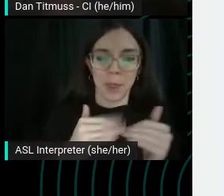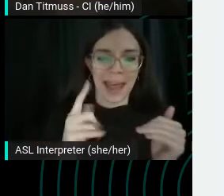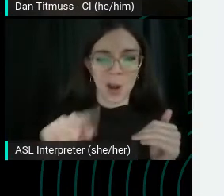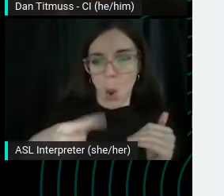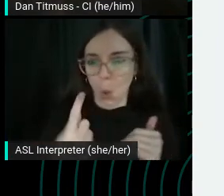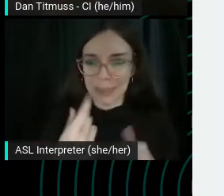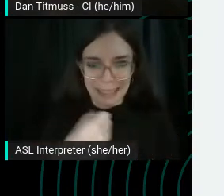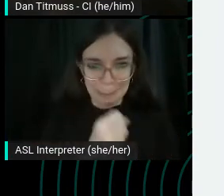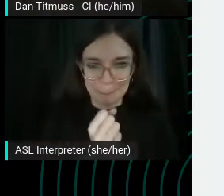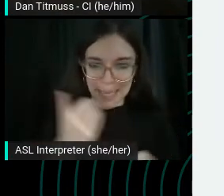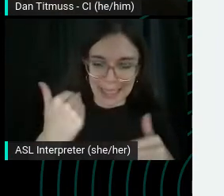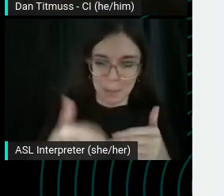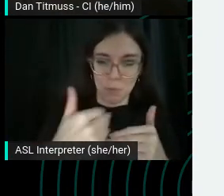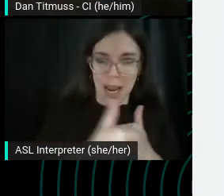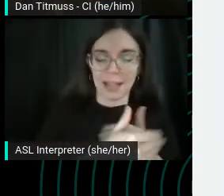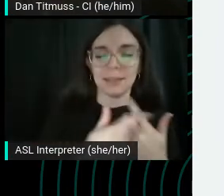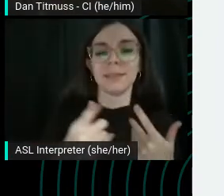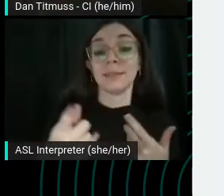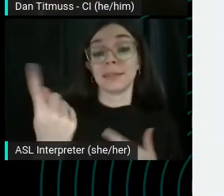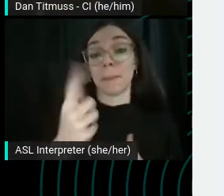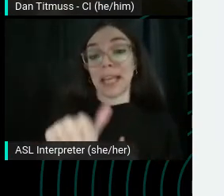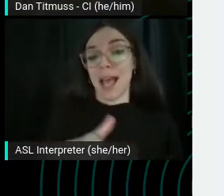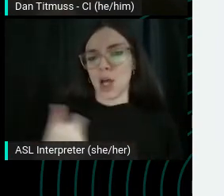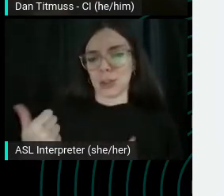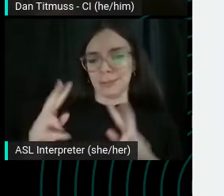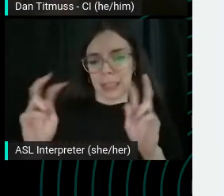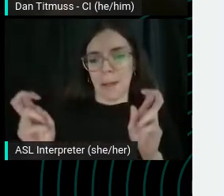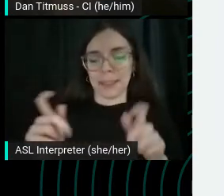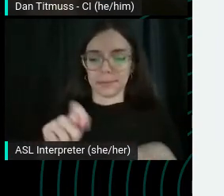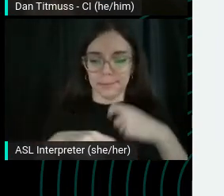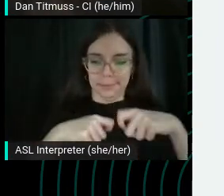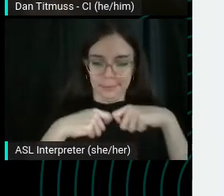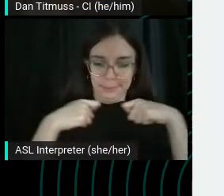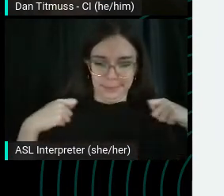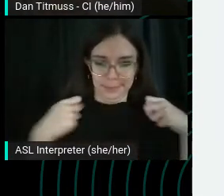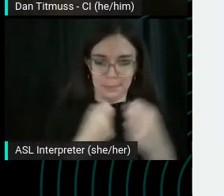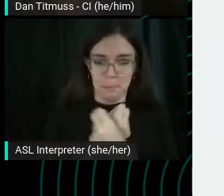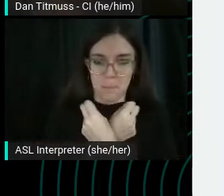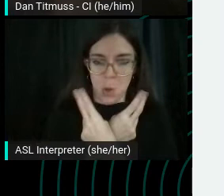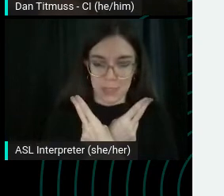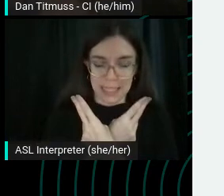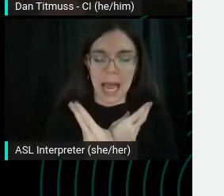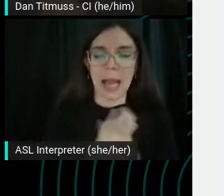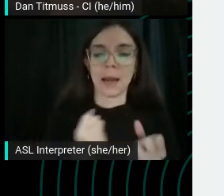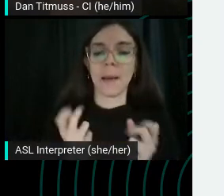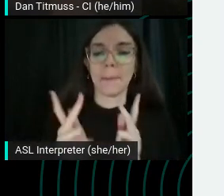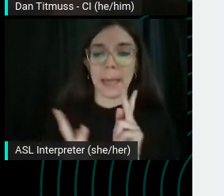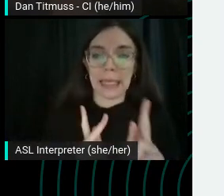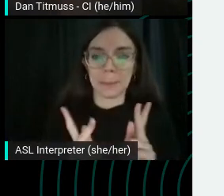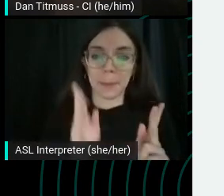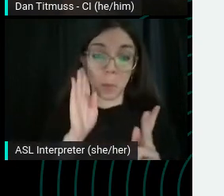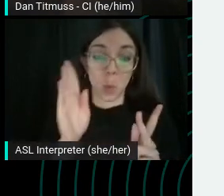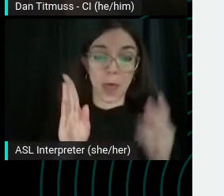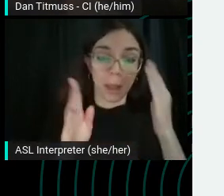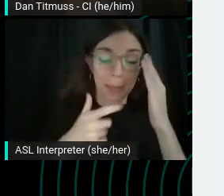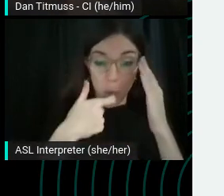Is tying a bow tie, most people will be looking at these videos bow tie in hands and the clock ticking.